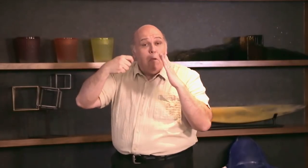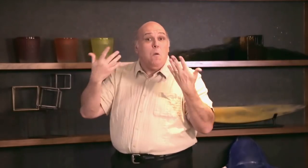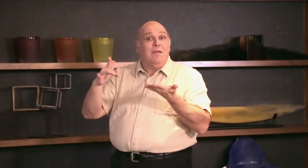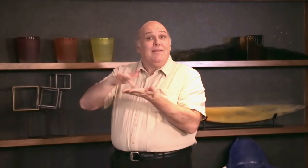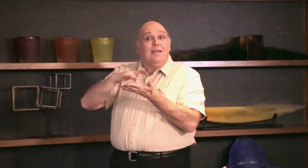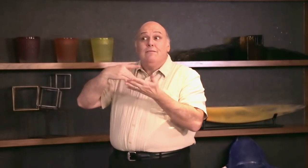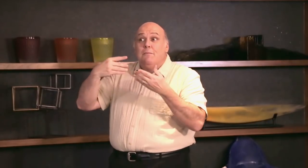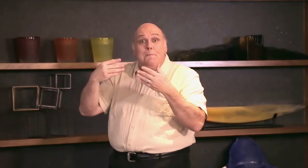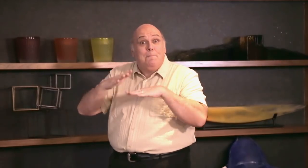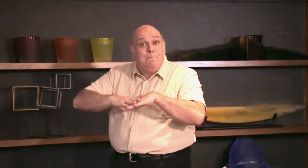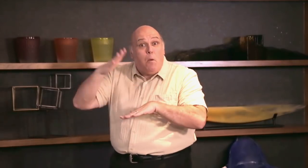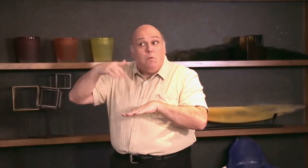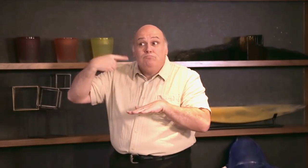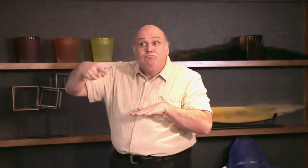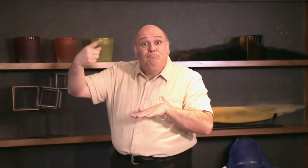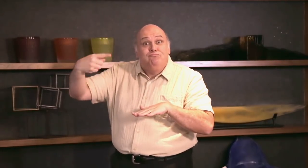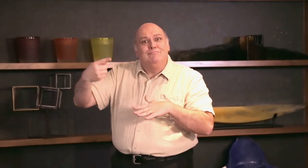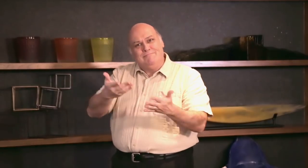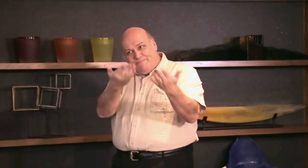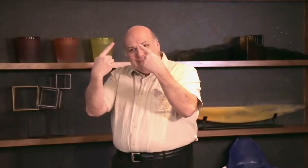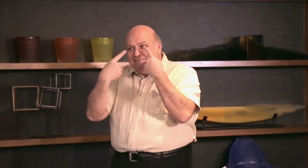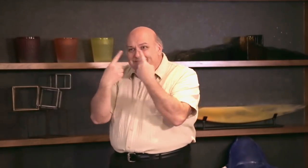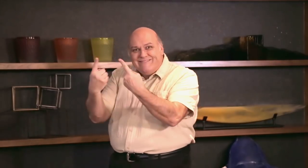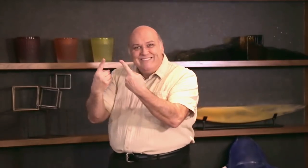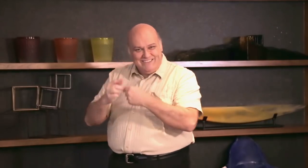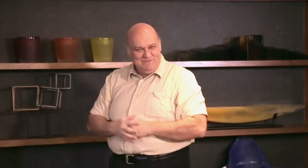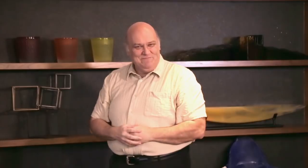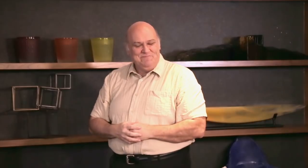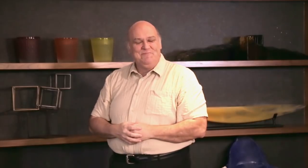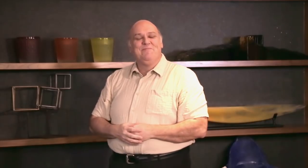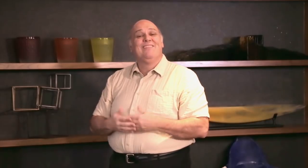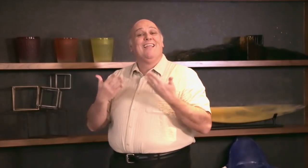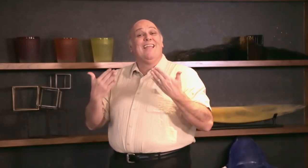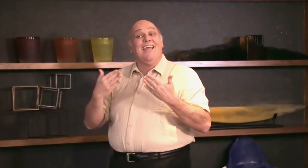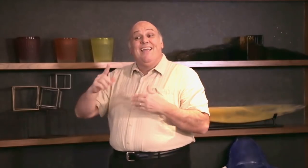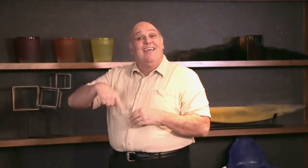in entertainment... like films, dancing or else.